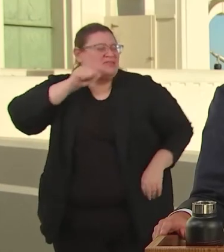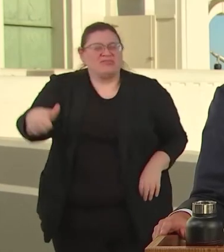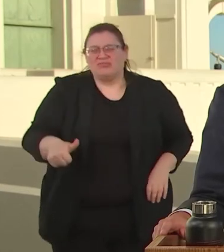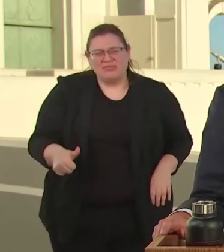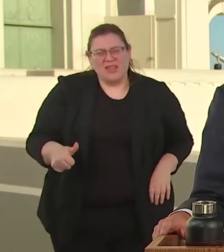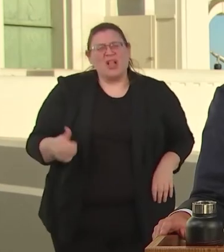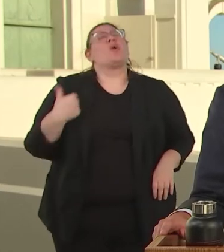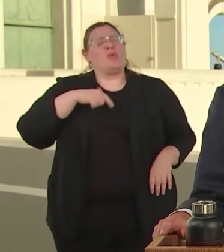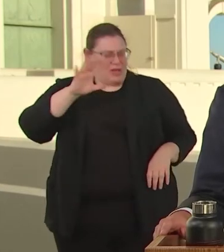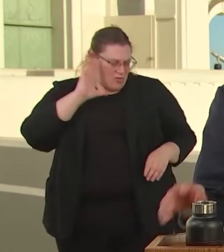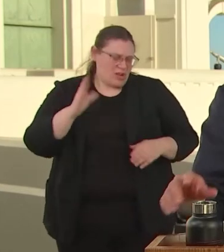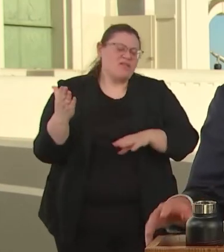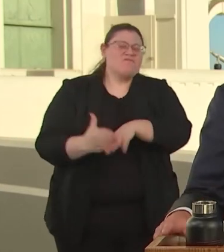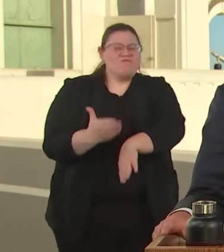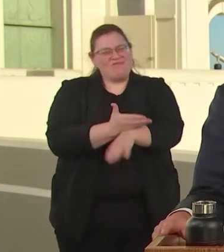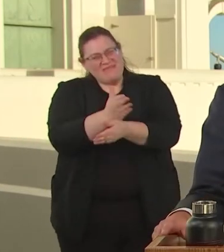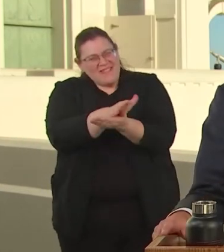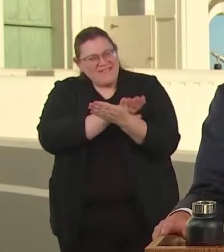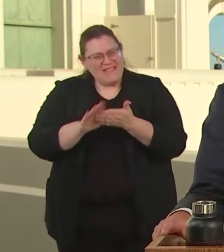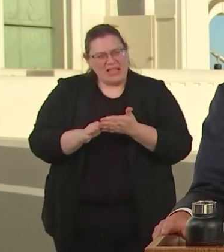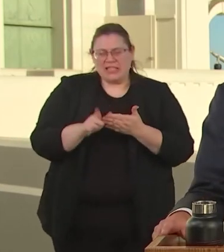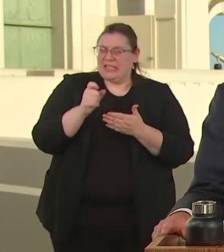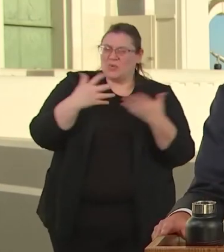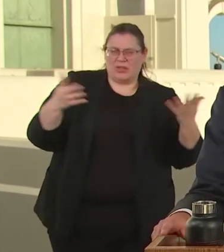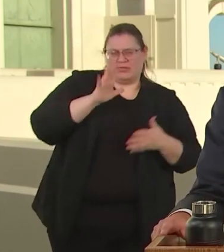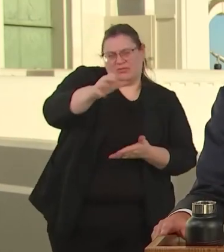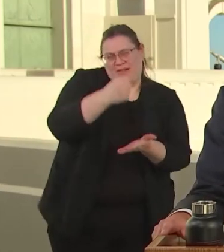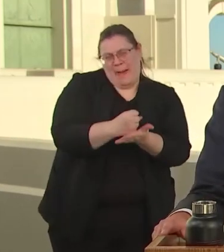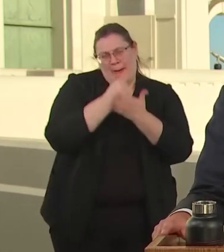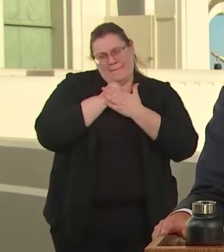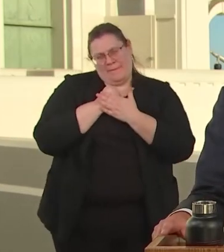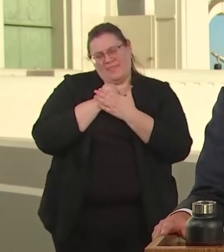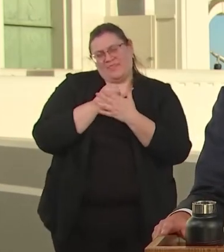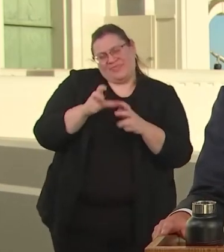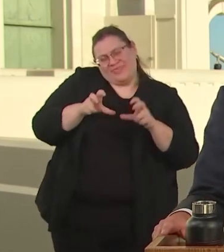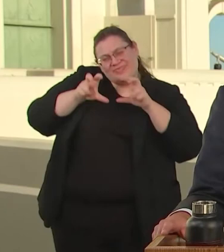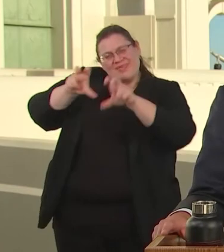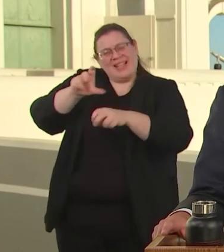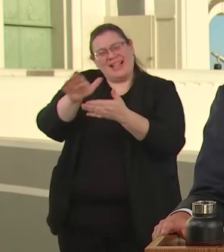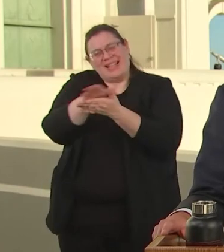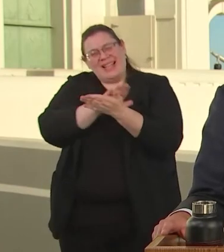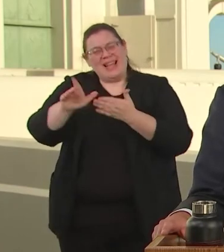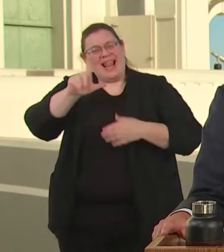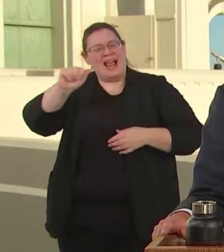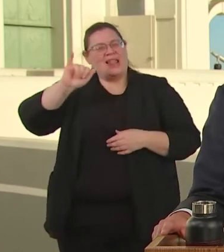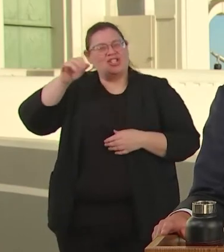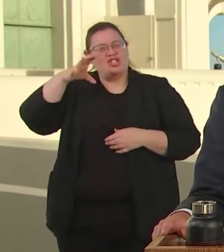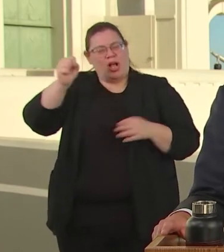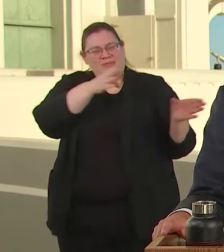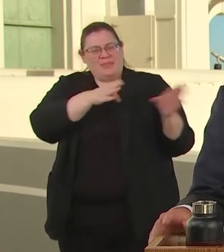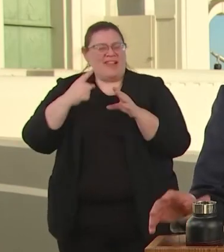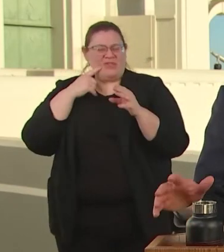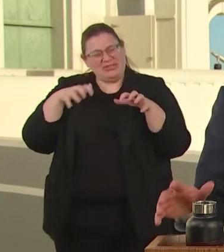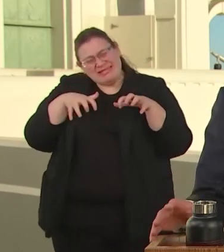WE NEED YOUR HELP. SO WE'RE FUNDING A KEEP CLEANS